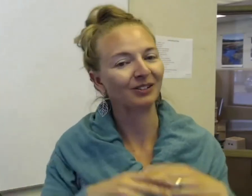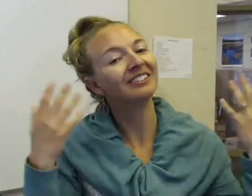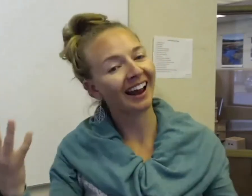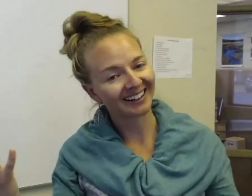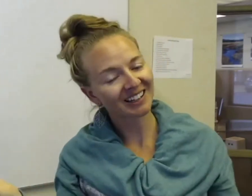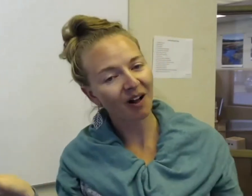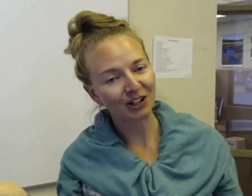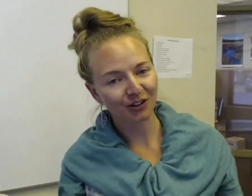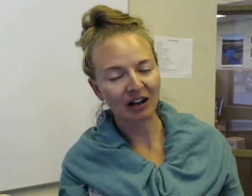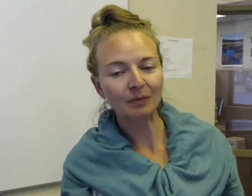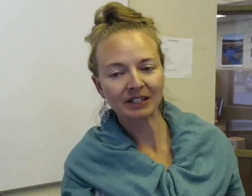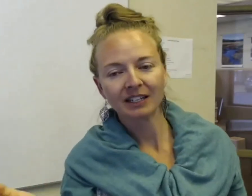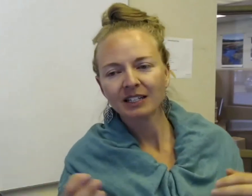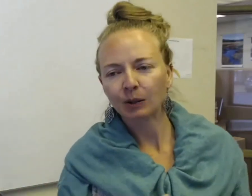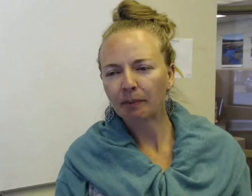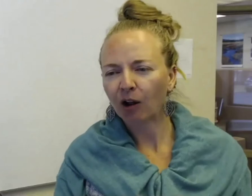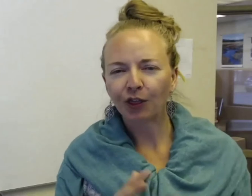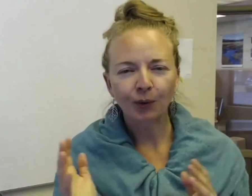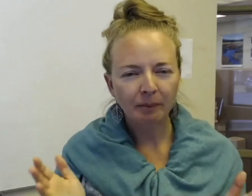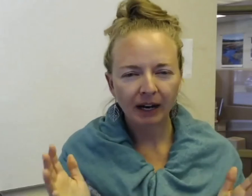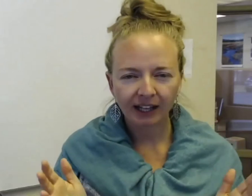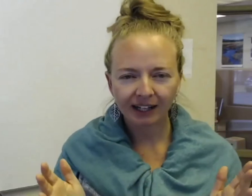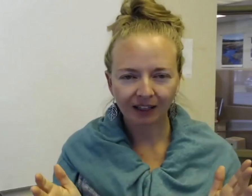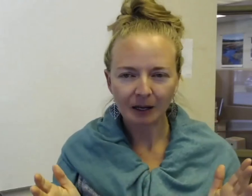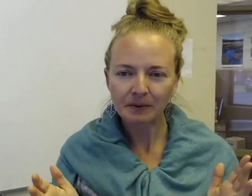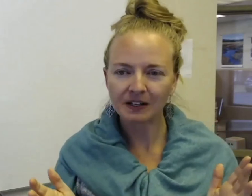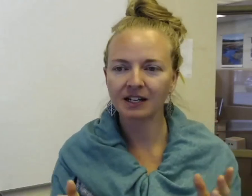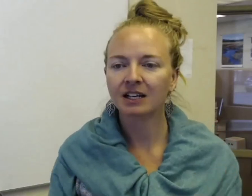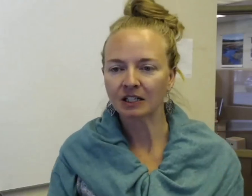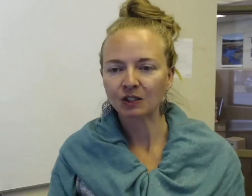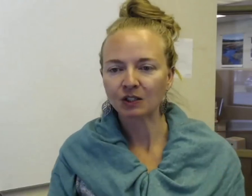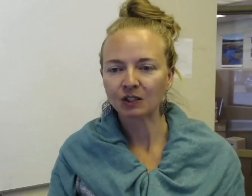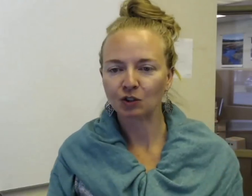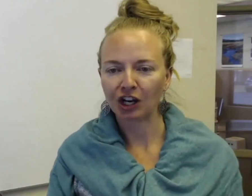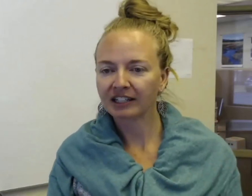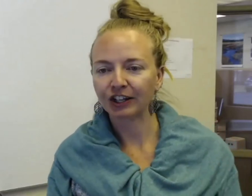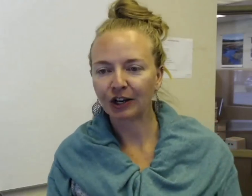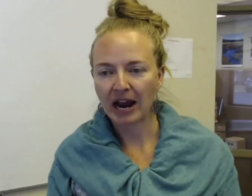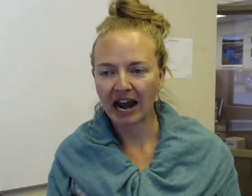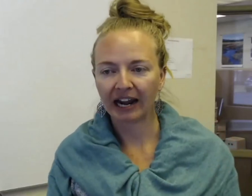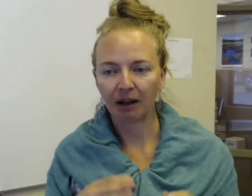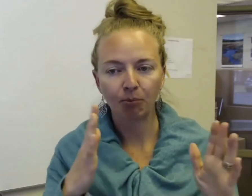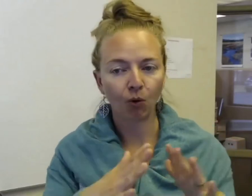ASL on the Trail. So it's about a three-minute clip. So Jana's gonna go ahead and pull that